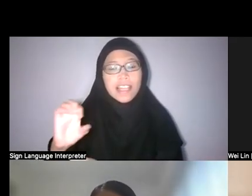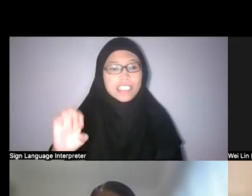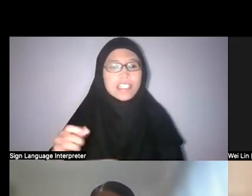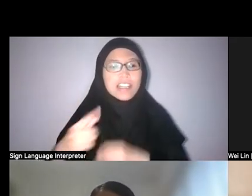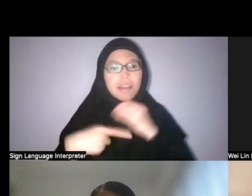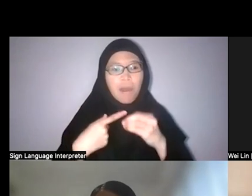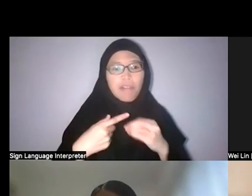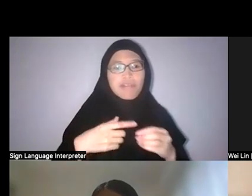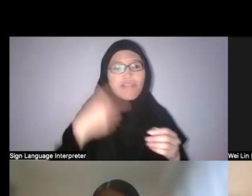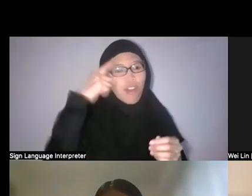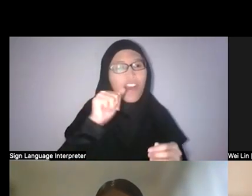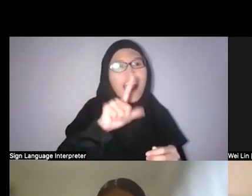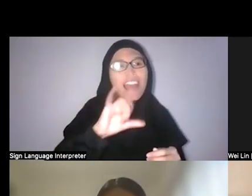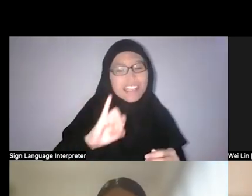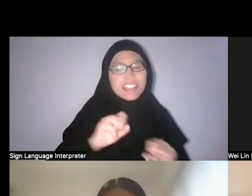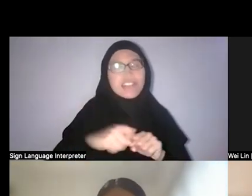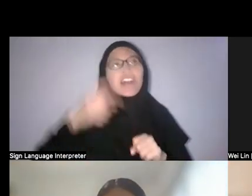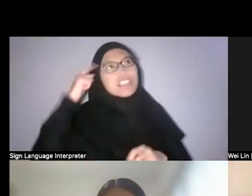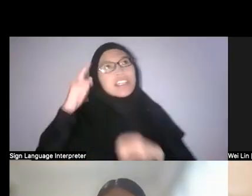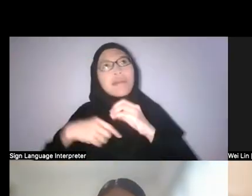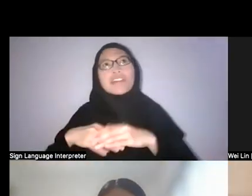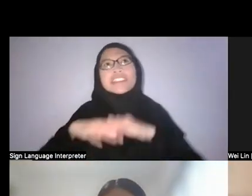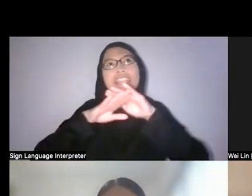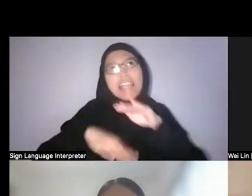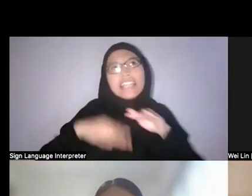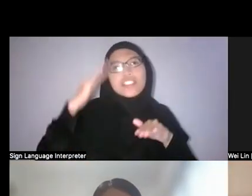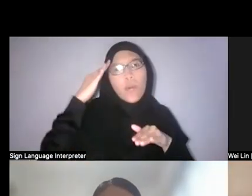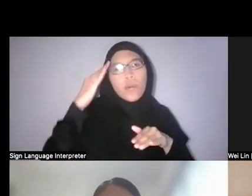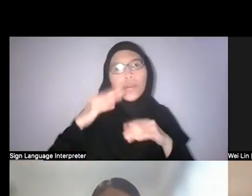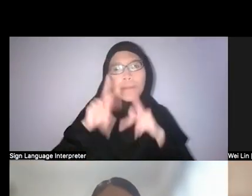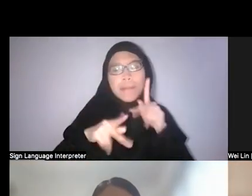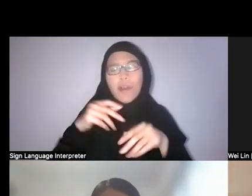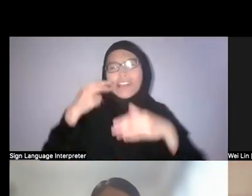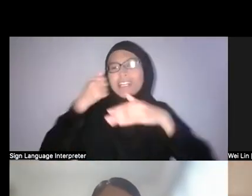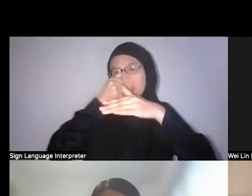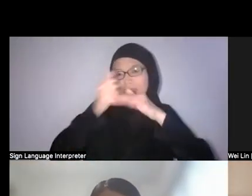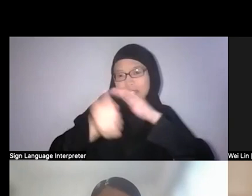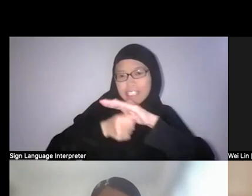I was thinking about all these lesser known, hidden narratives that are waiting to be retold and then